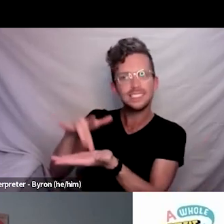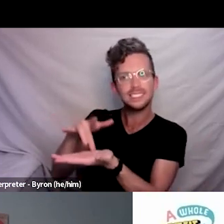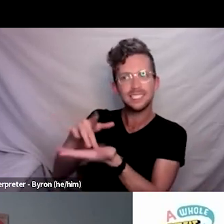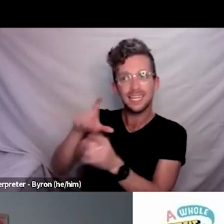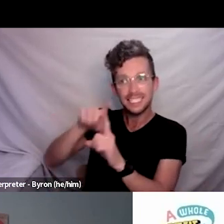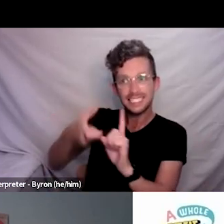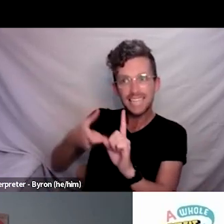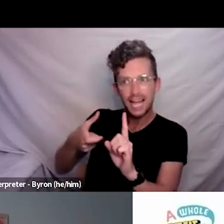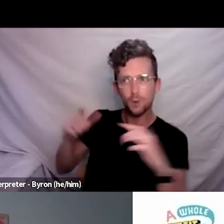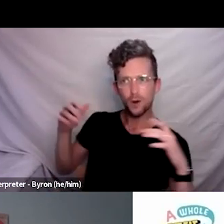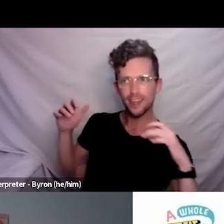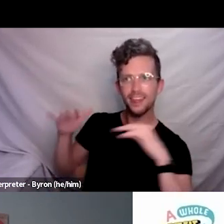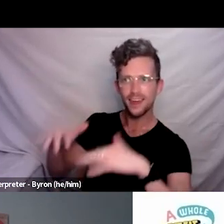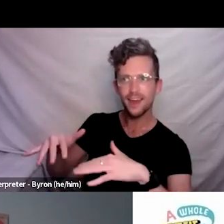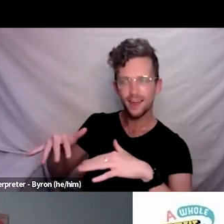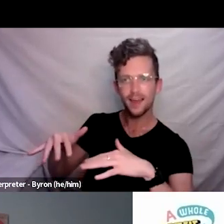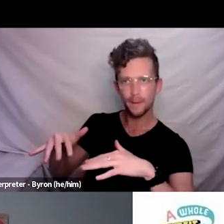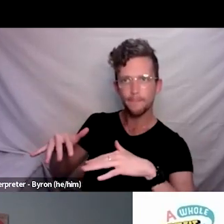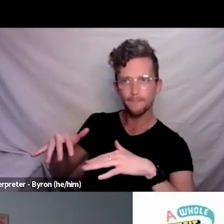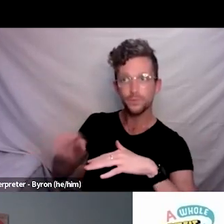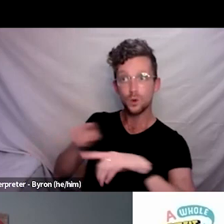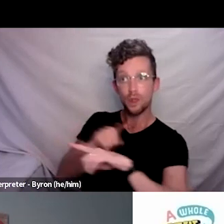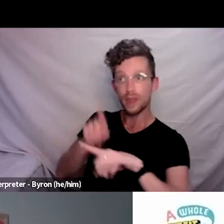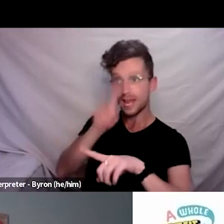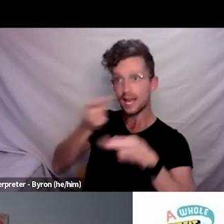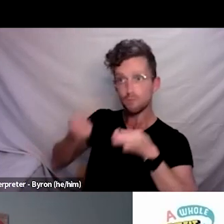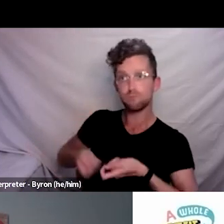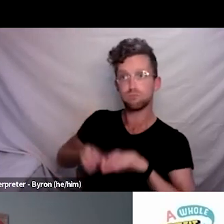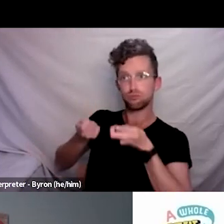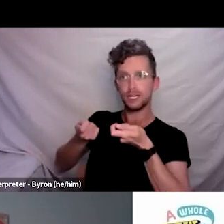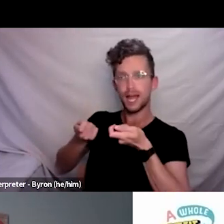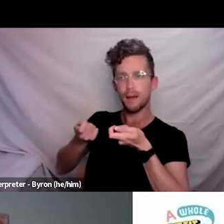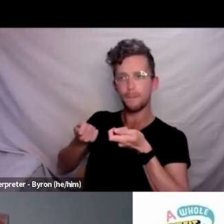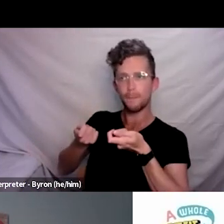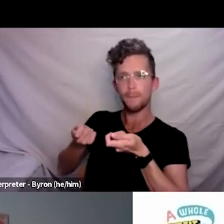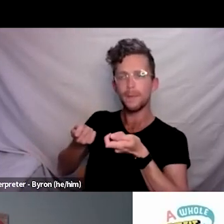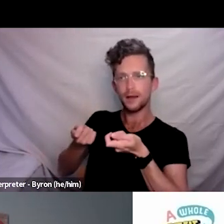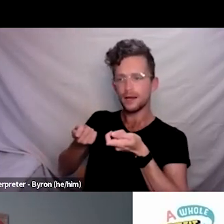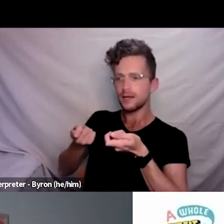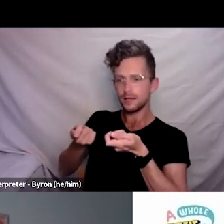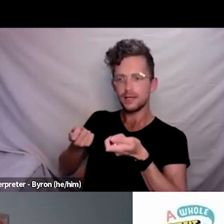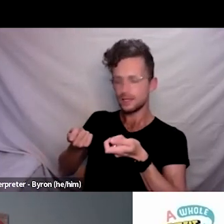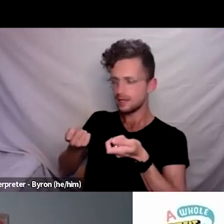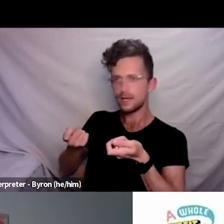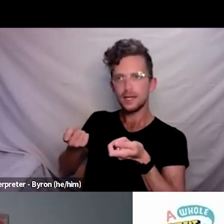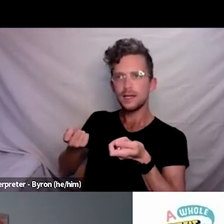the very important things that those frontline people are doing in terms of the disability response.